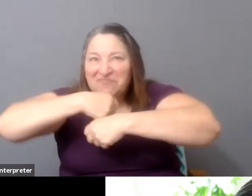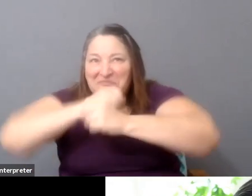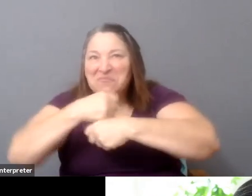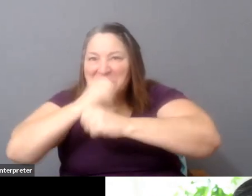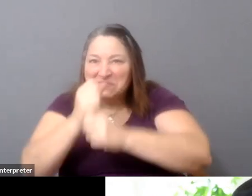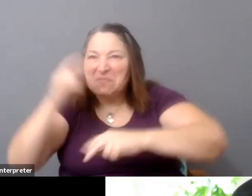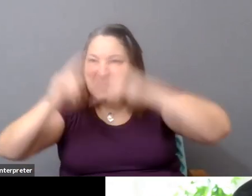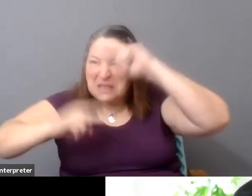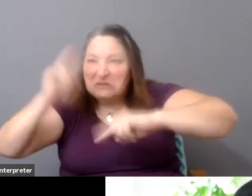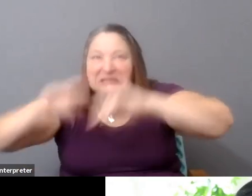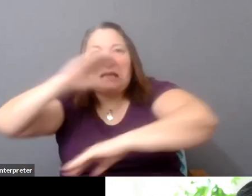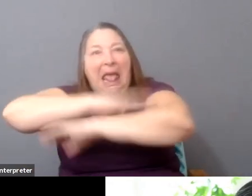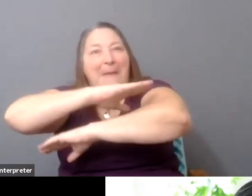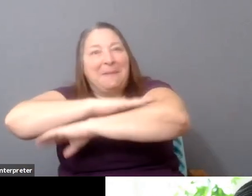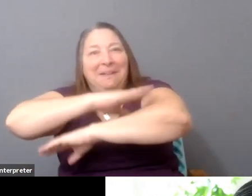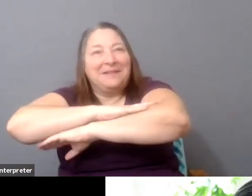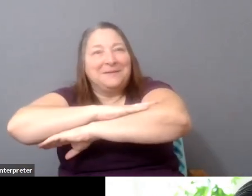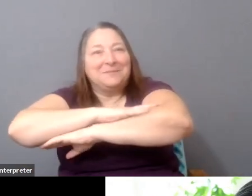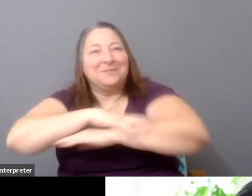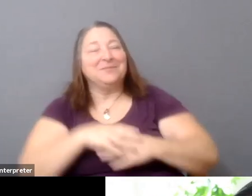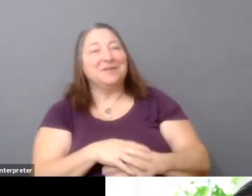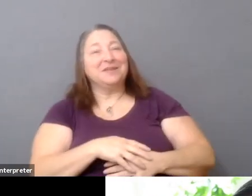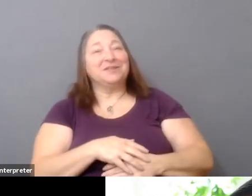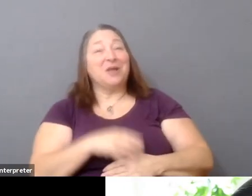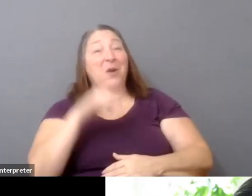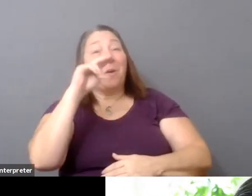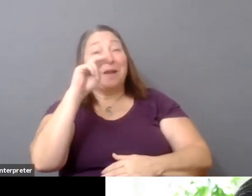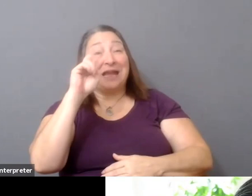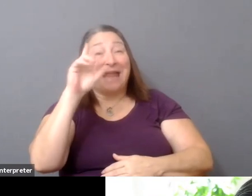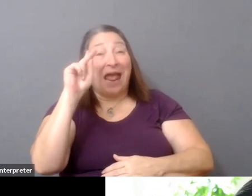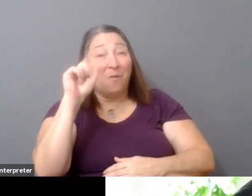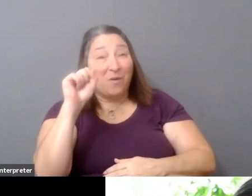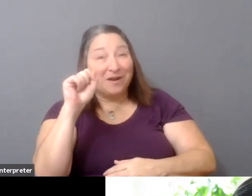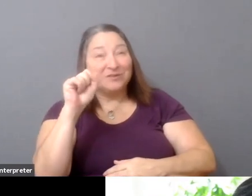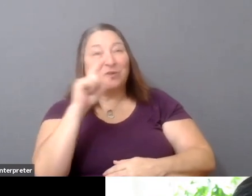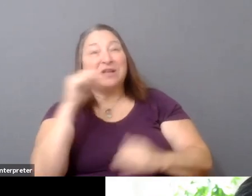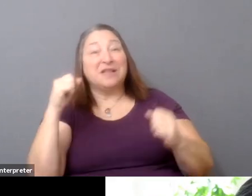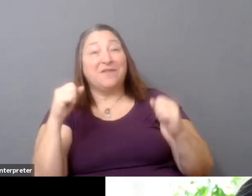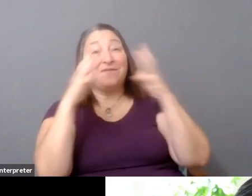You know, I think the belief I have is networks form around signals or they don't.